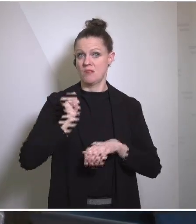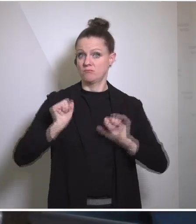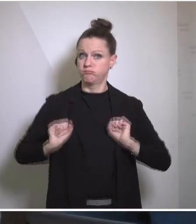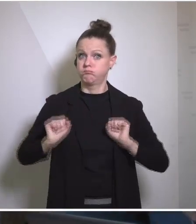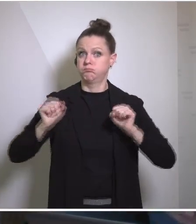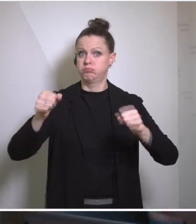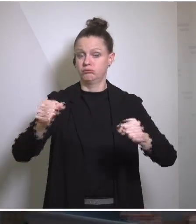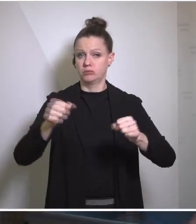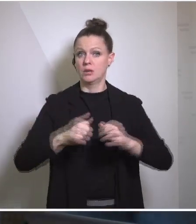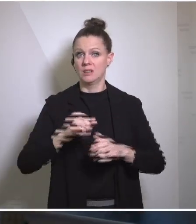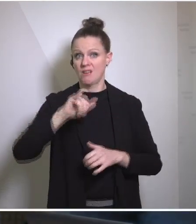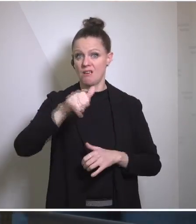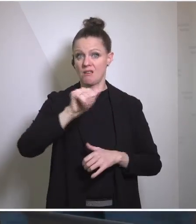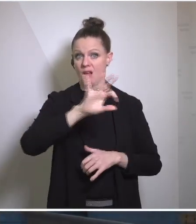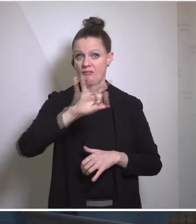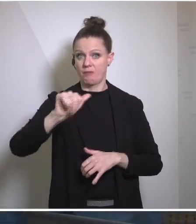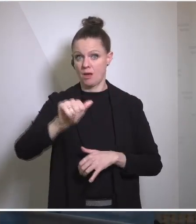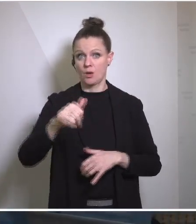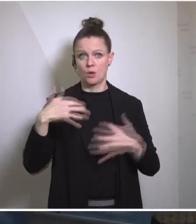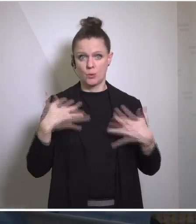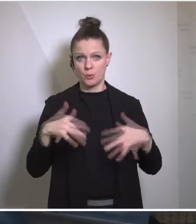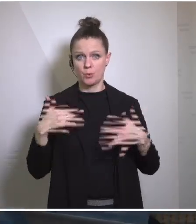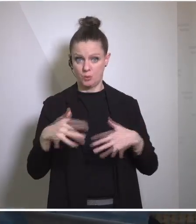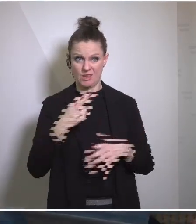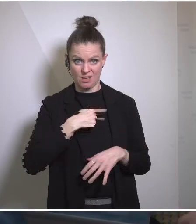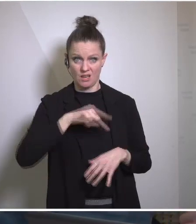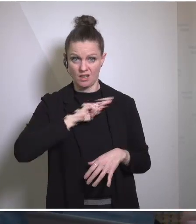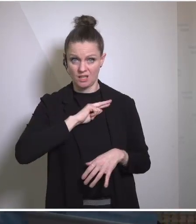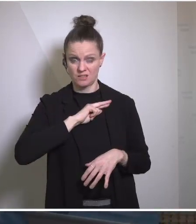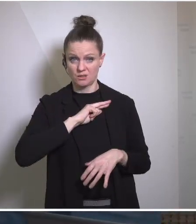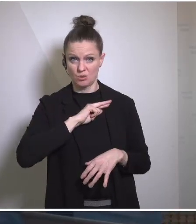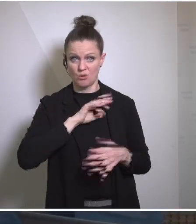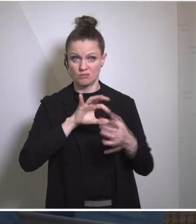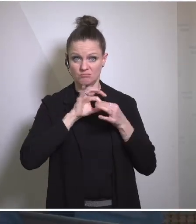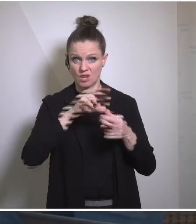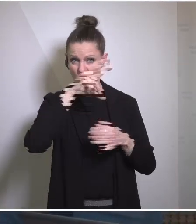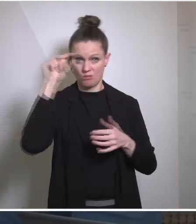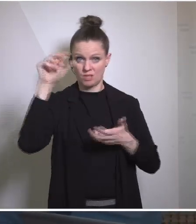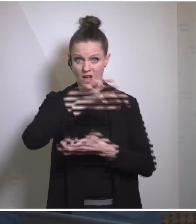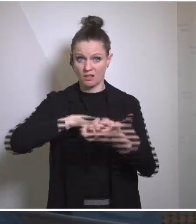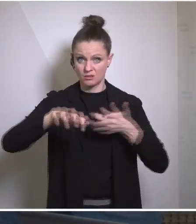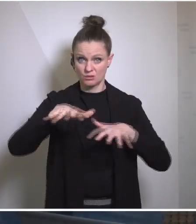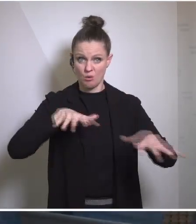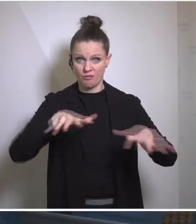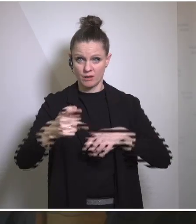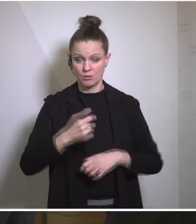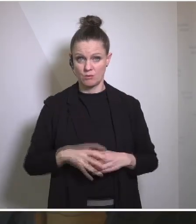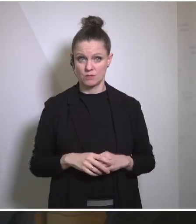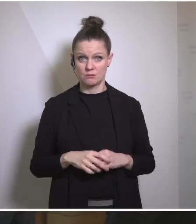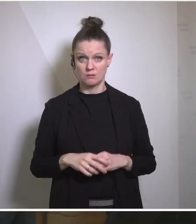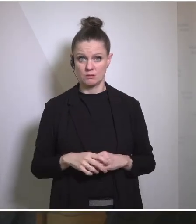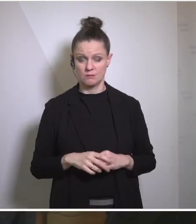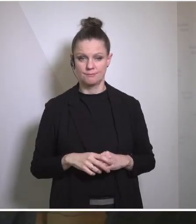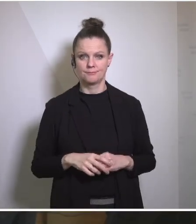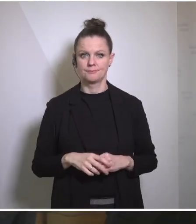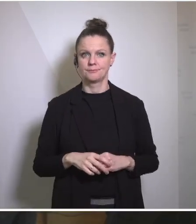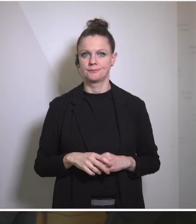Rafah. What do you think about that, is there a risk of a humanitarian disaster?